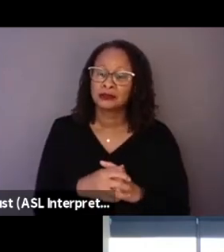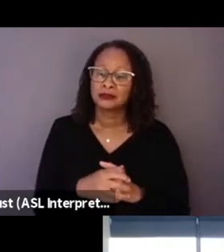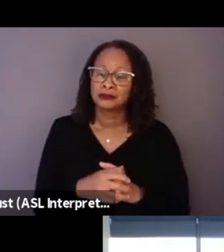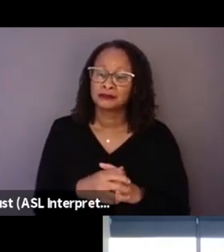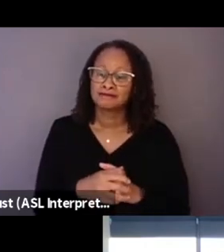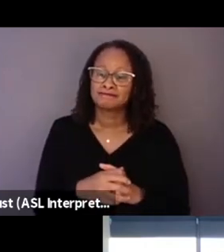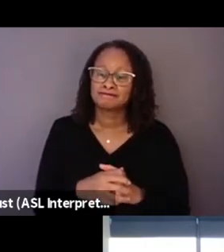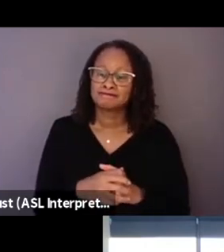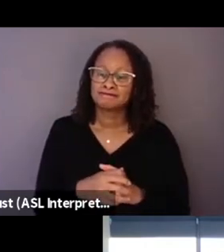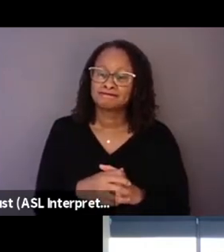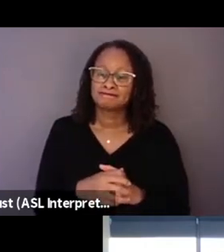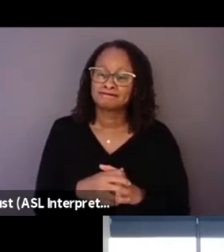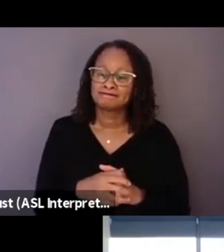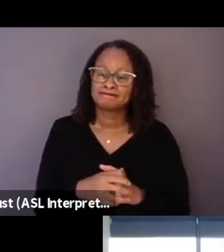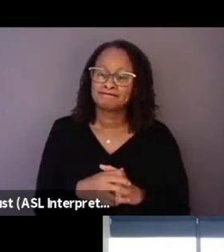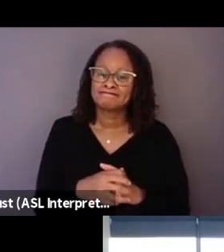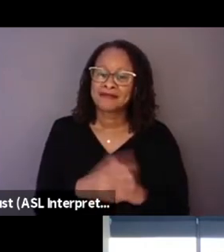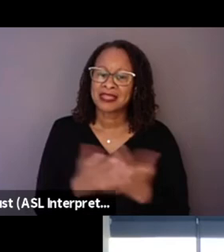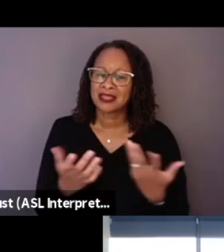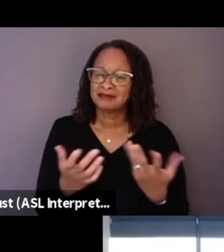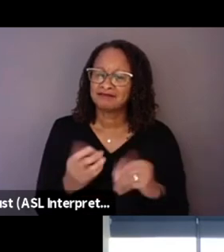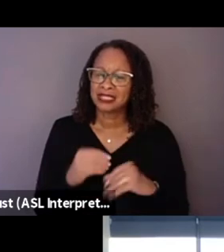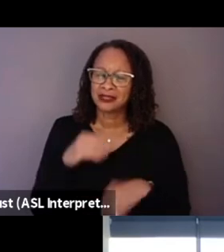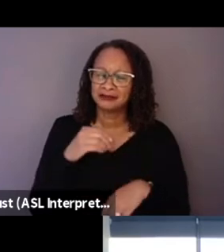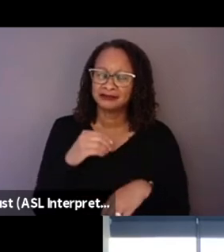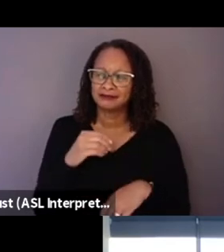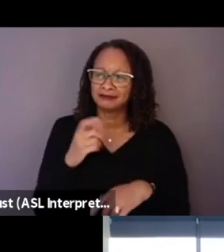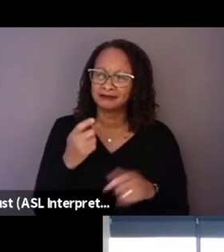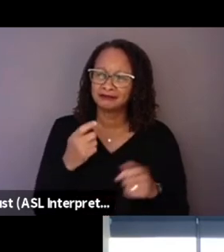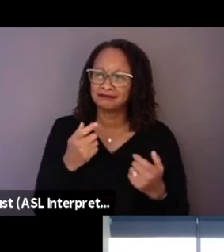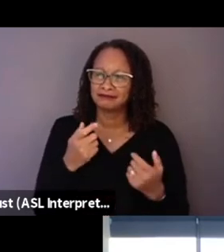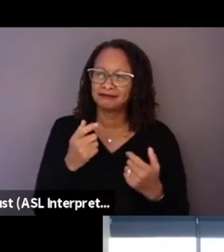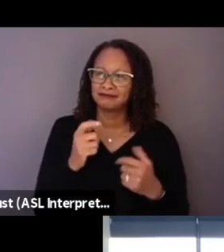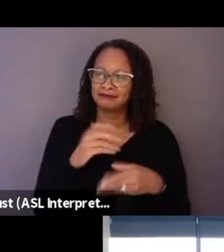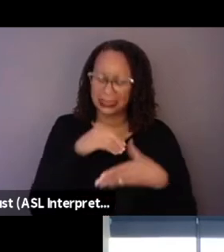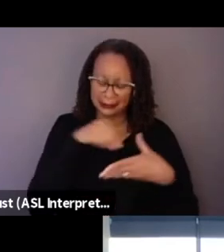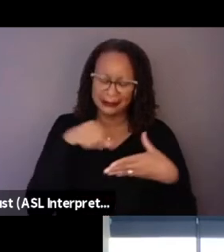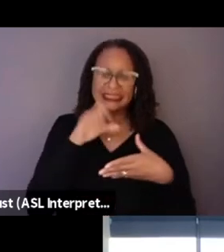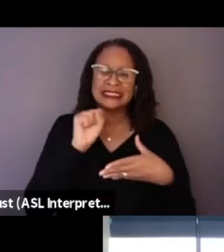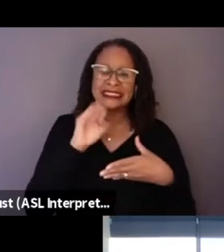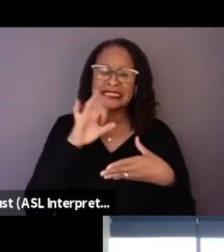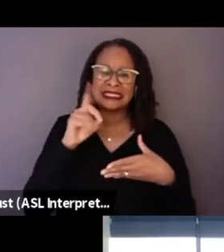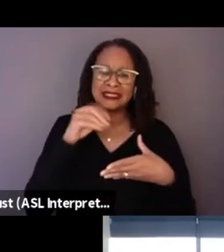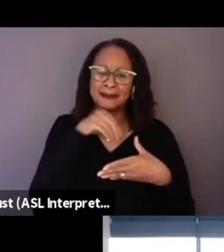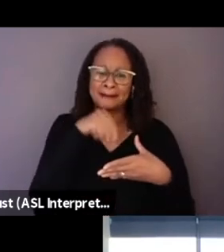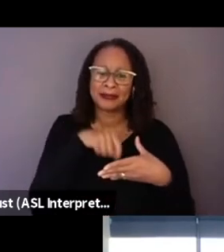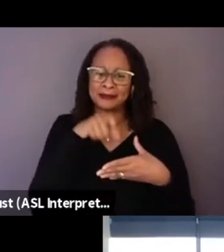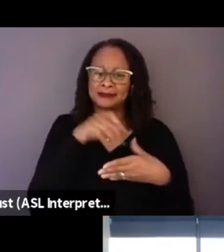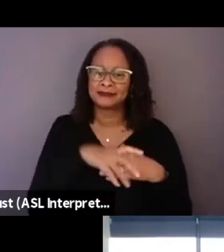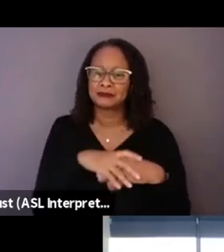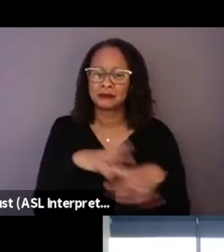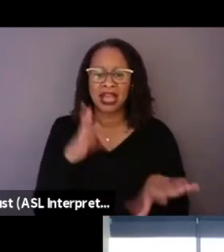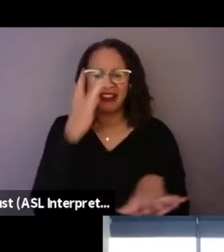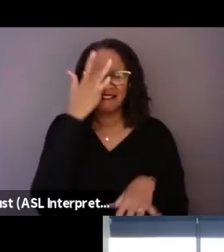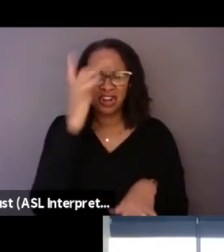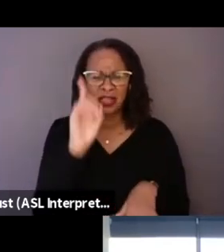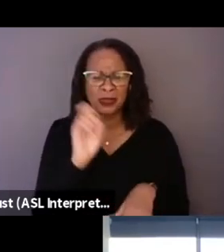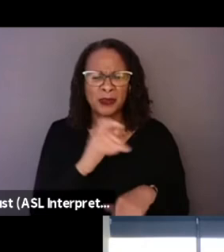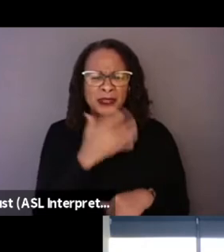maybe just plant a little seed. But...oh, fuck, I forgot. What was the other question?